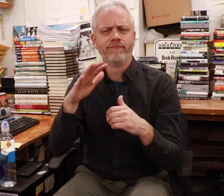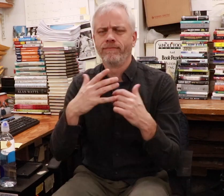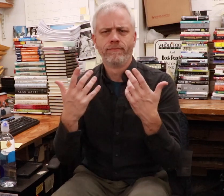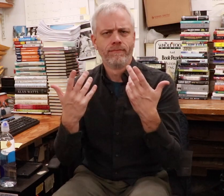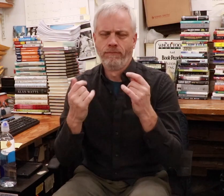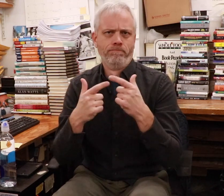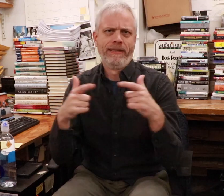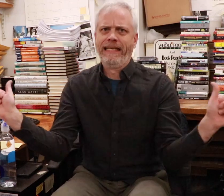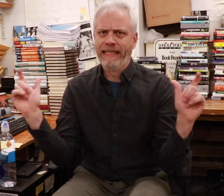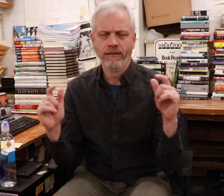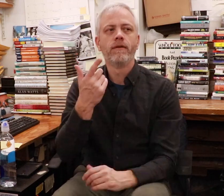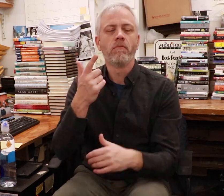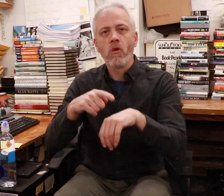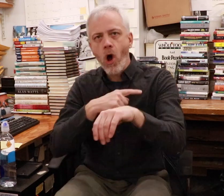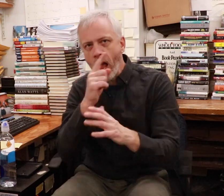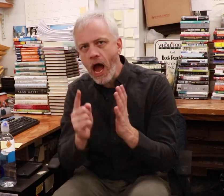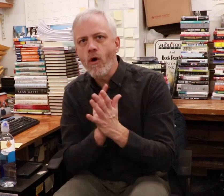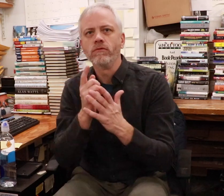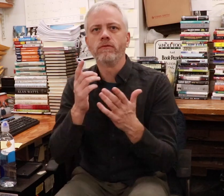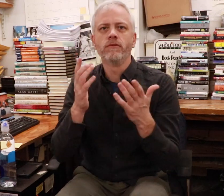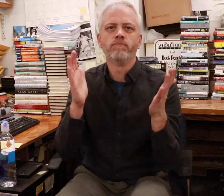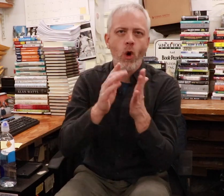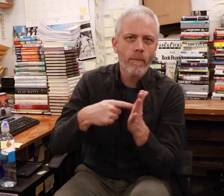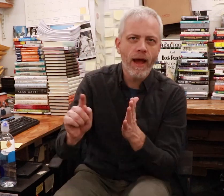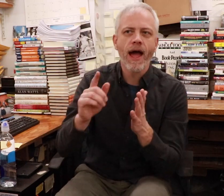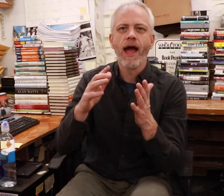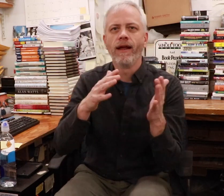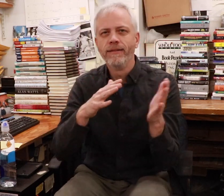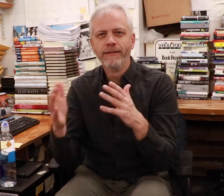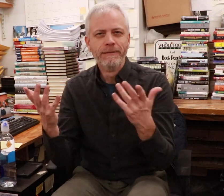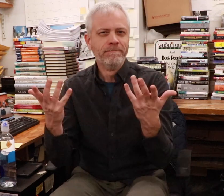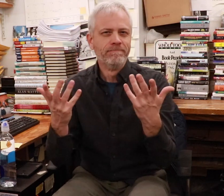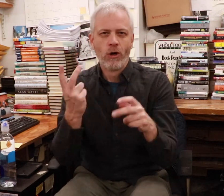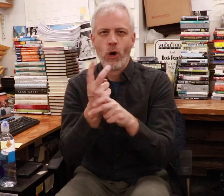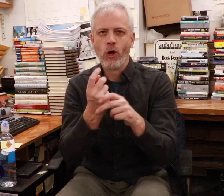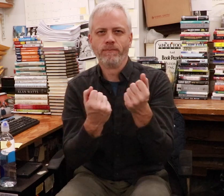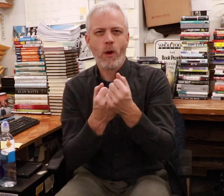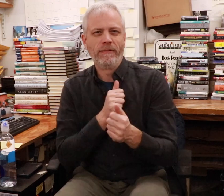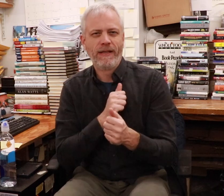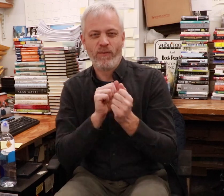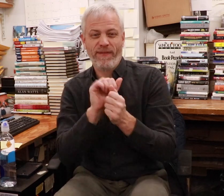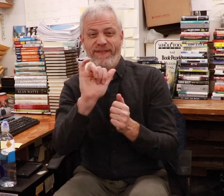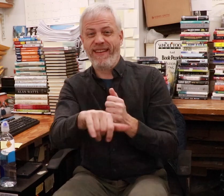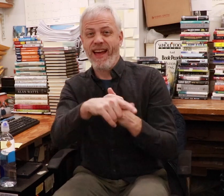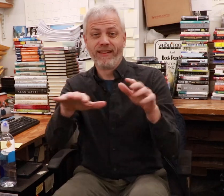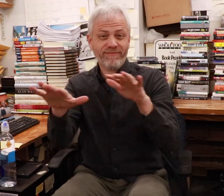It’s big but there’s long hours and the pay isn’t much. It was hard to support myself.